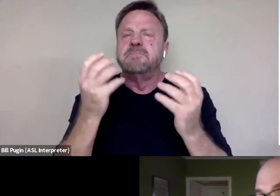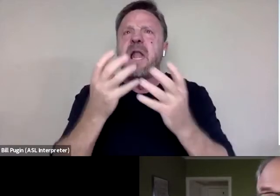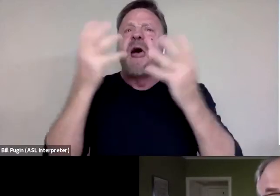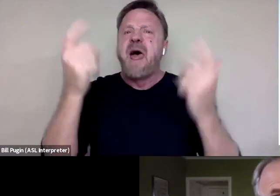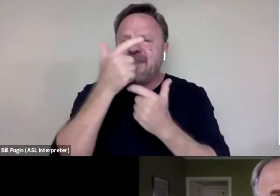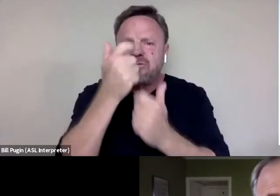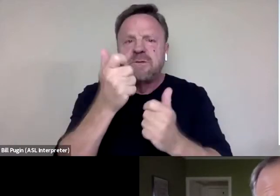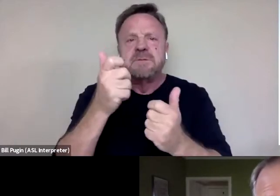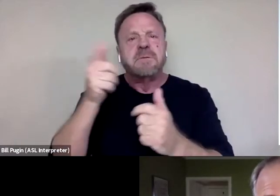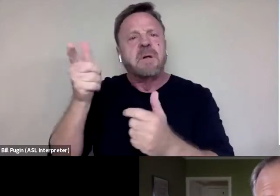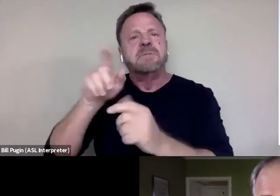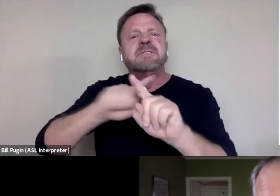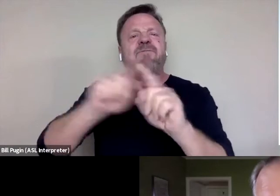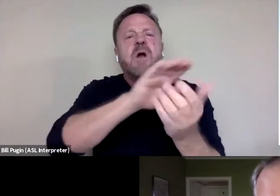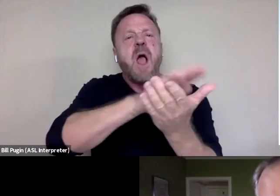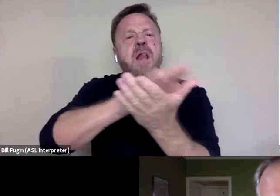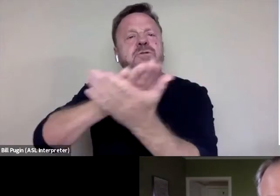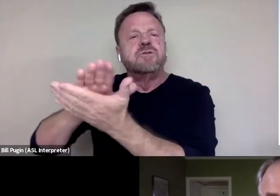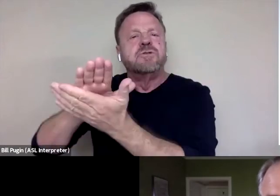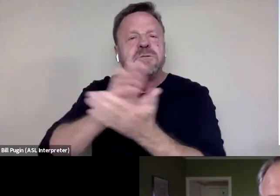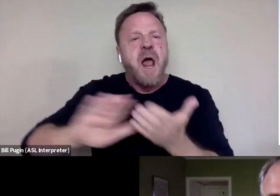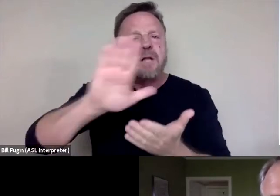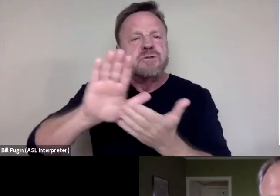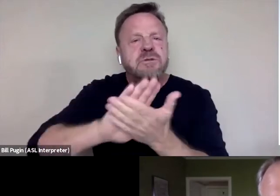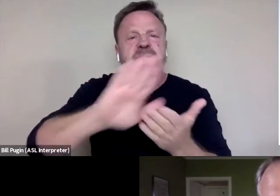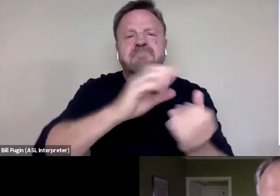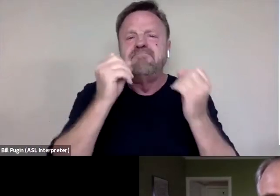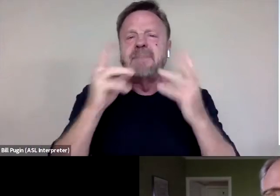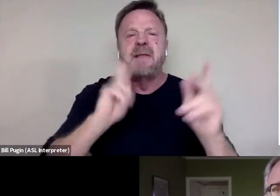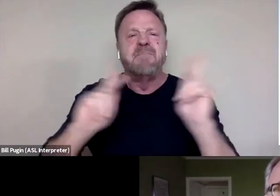because there was a lot, people on college campuses were seeing this film,